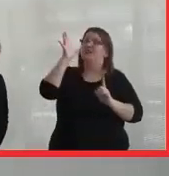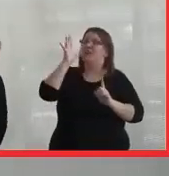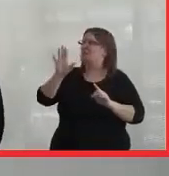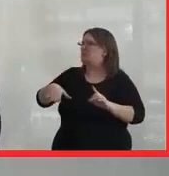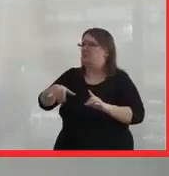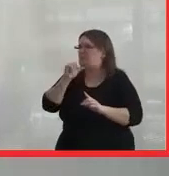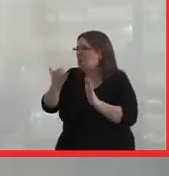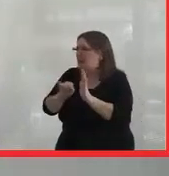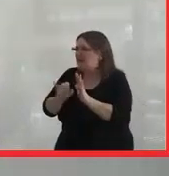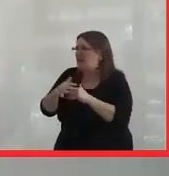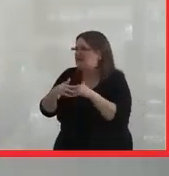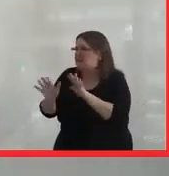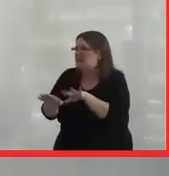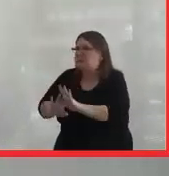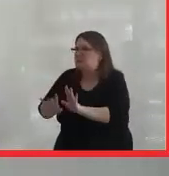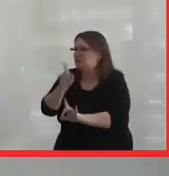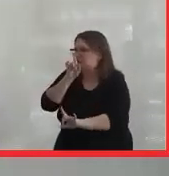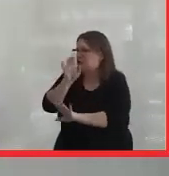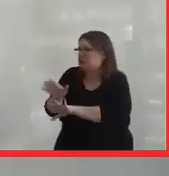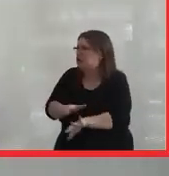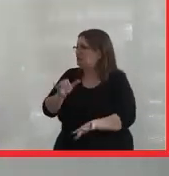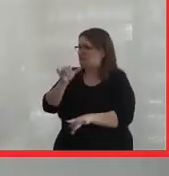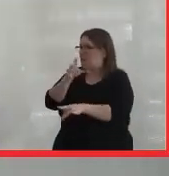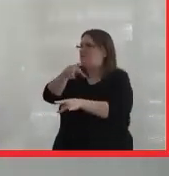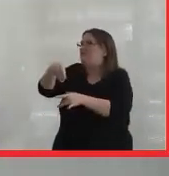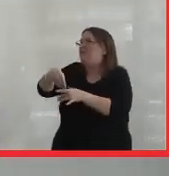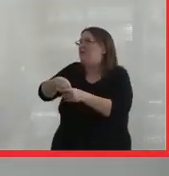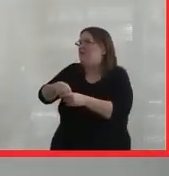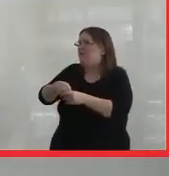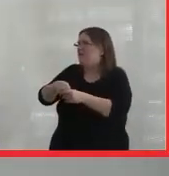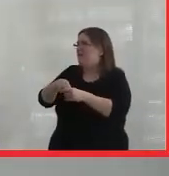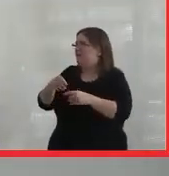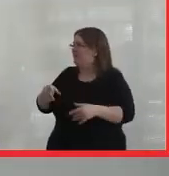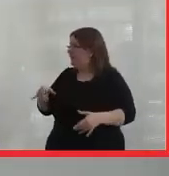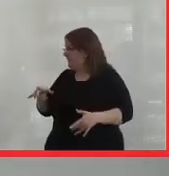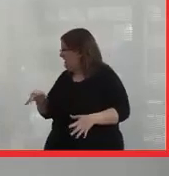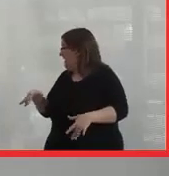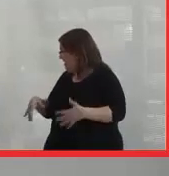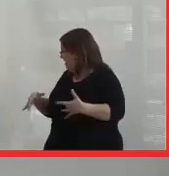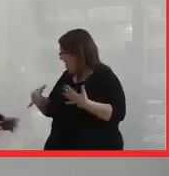from identifying or from being part of the living and learning